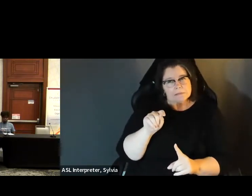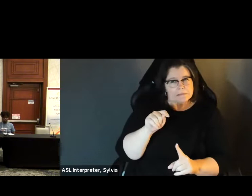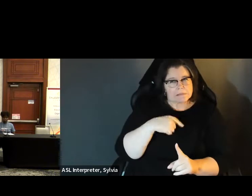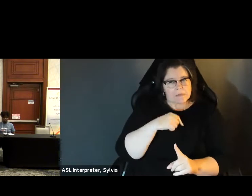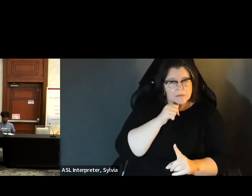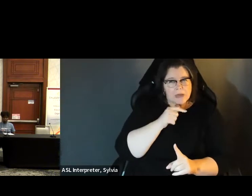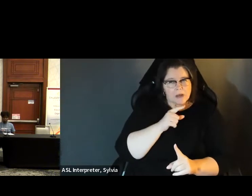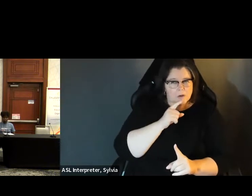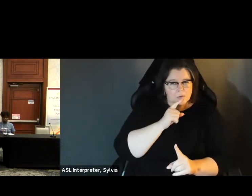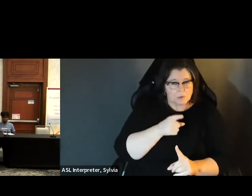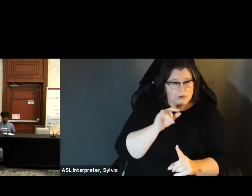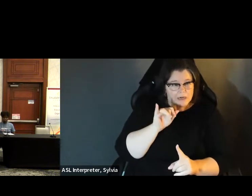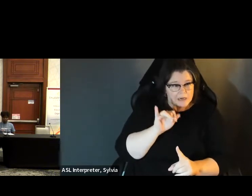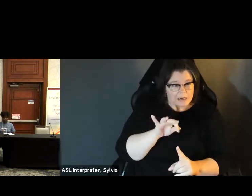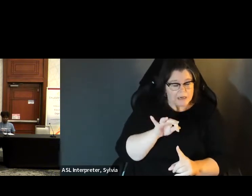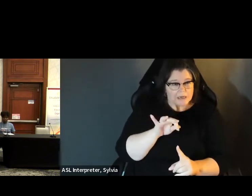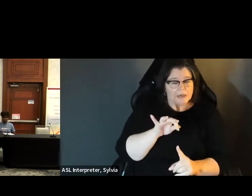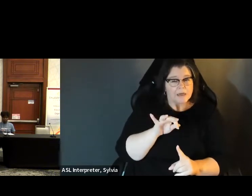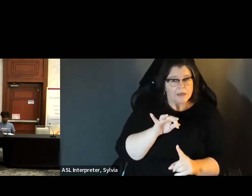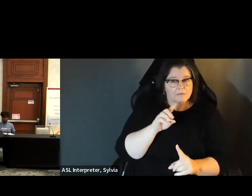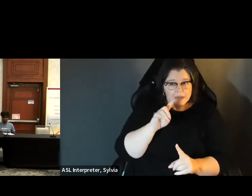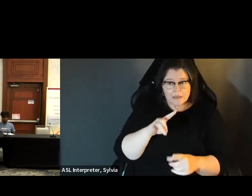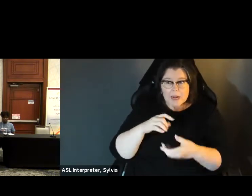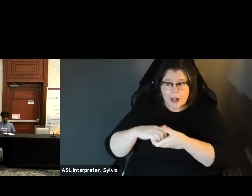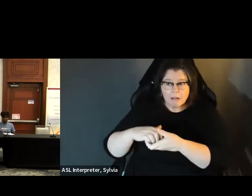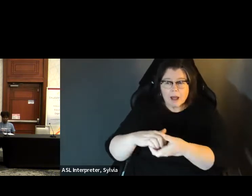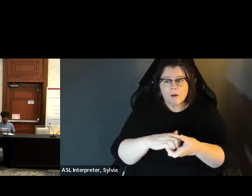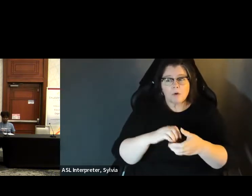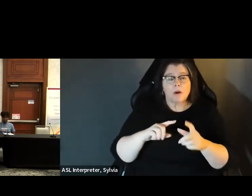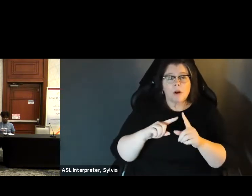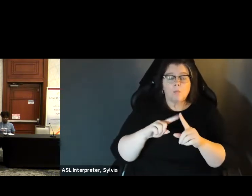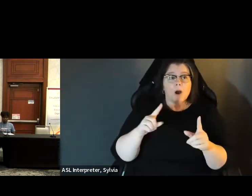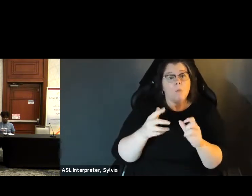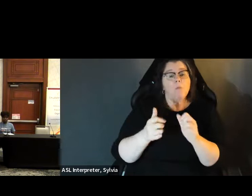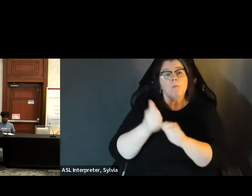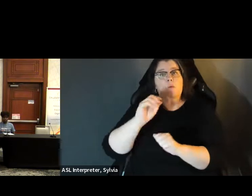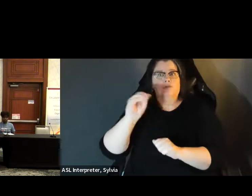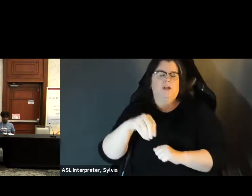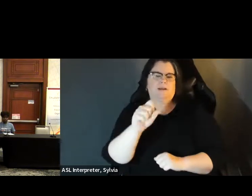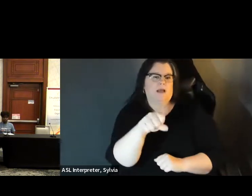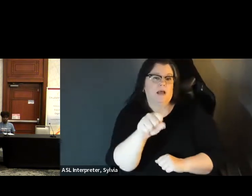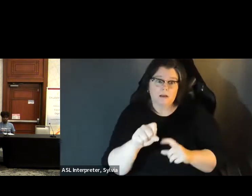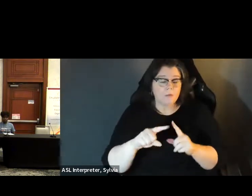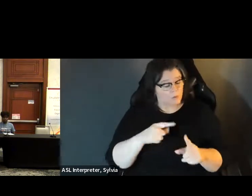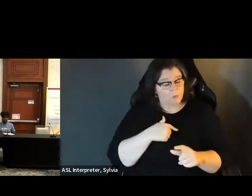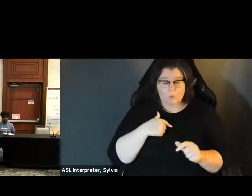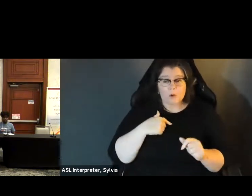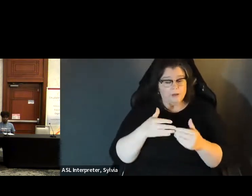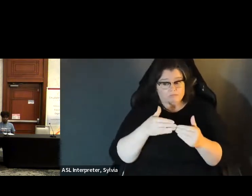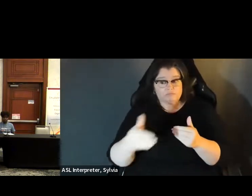and yes, so that that does occur regarding this specific document. I I don't know. document, I don't know. Off the top of my head. But in Off the top of my head. But in general yes, and this is a great opportunity for for growth. general, yes, this is a great opportunity for growth, as we